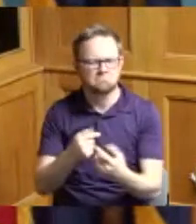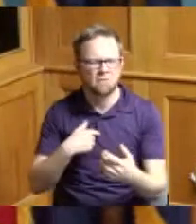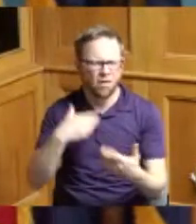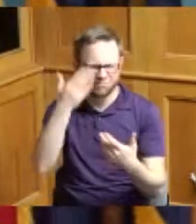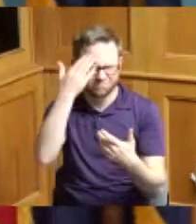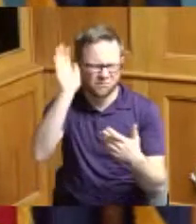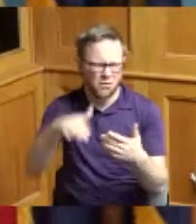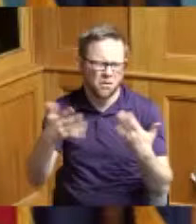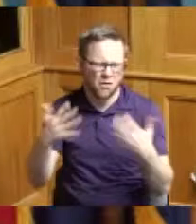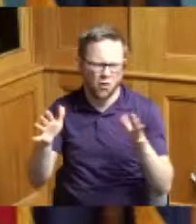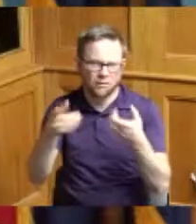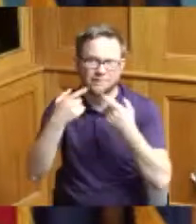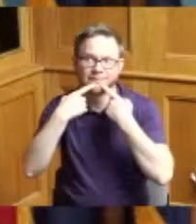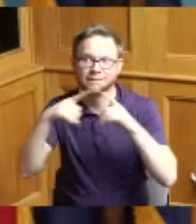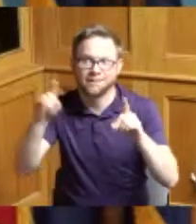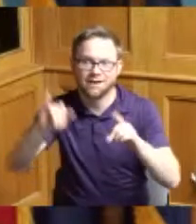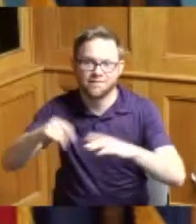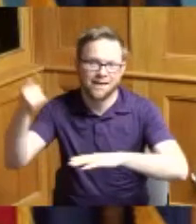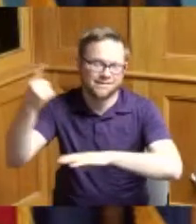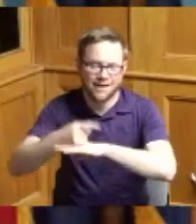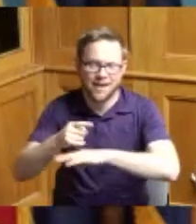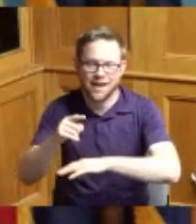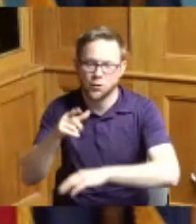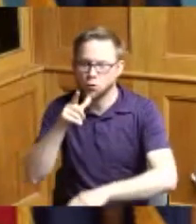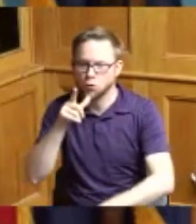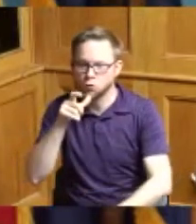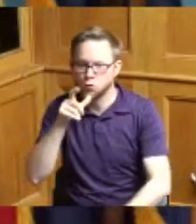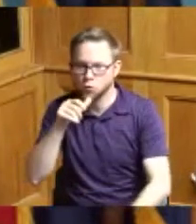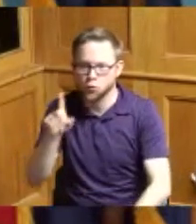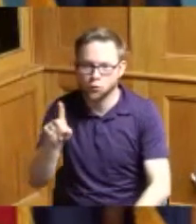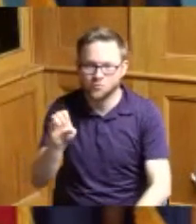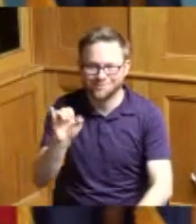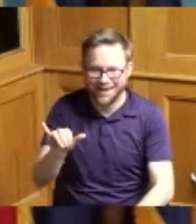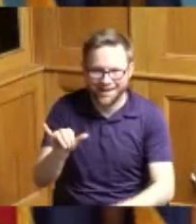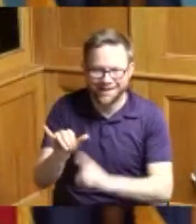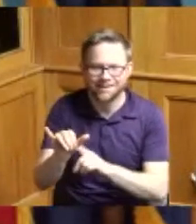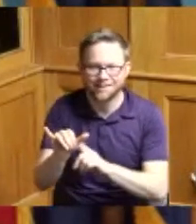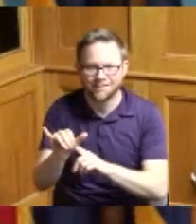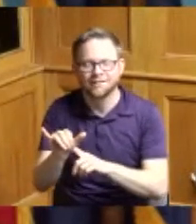on Sunday and that's great I know the Super Bowl declares that day it is Super Bowl but this would